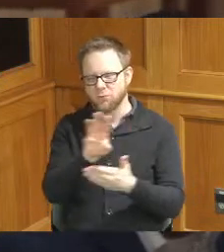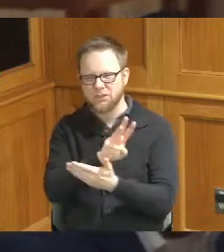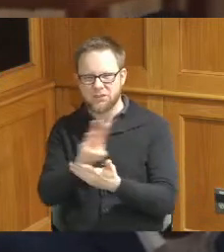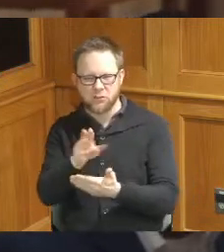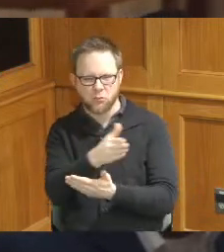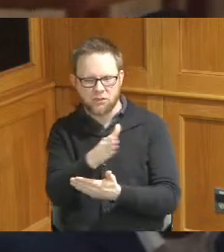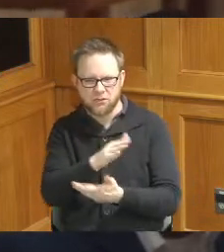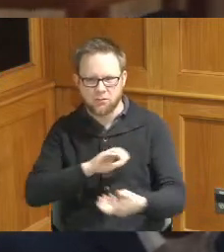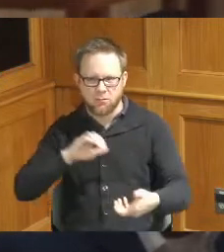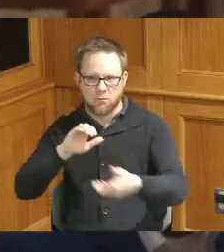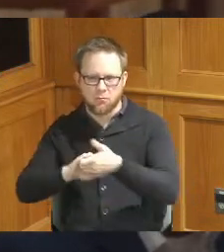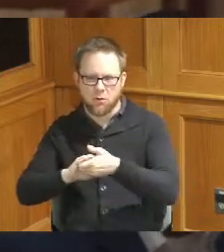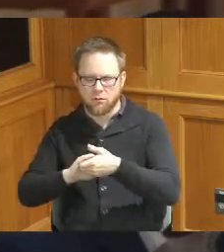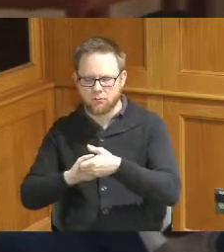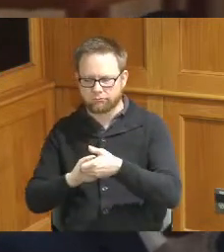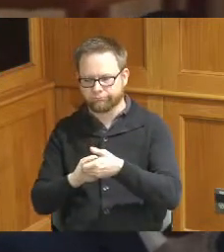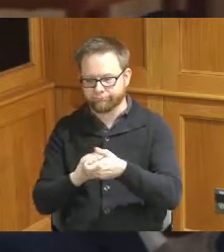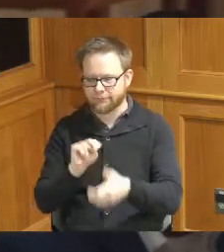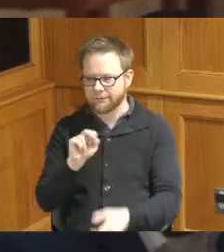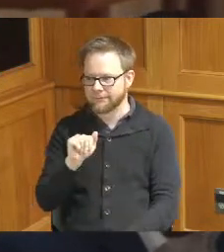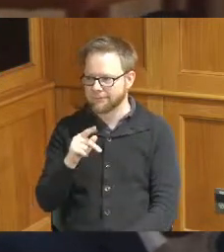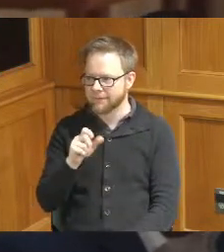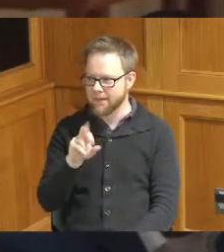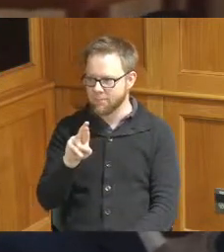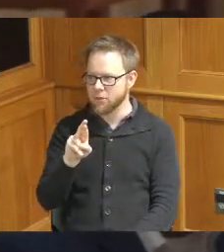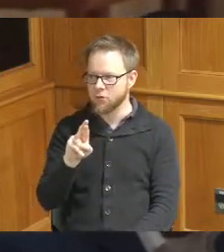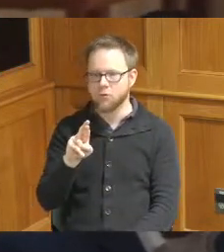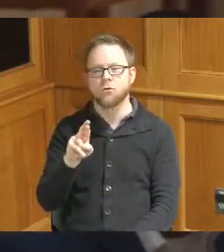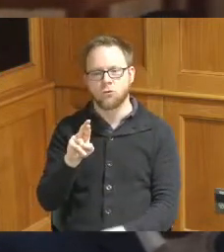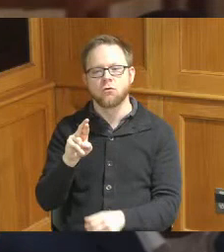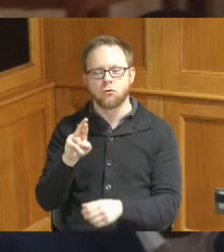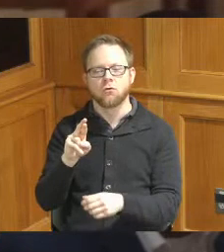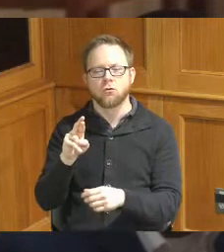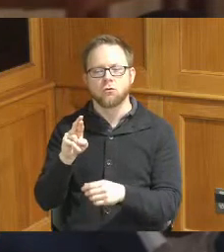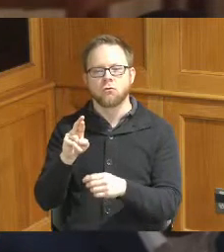partnership with Napier Trucking which is an established CDL program in Hamilton County